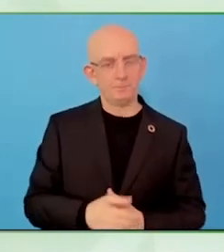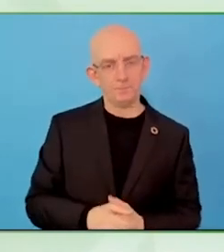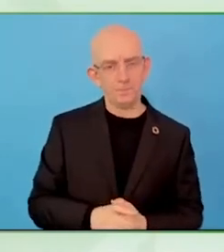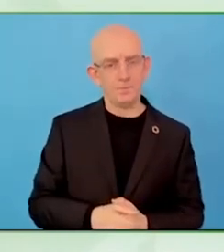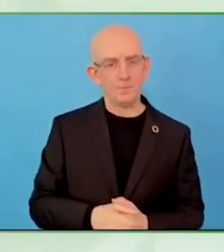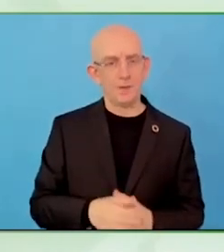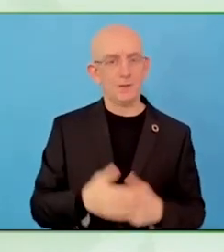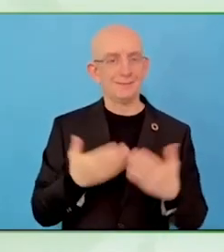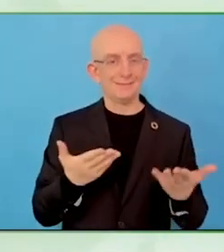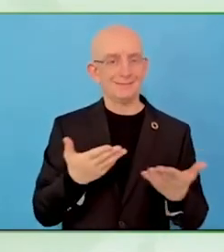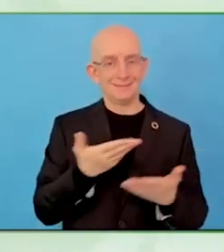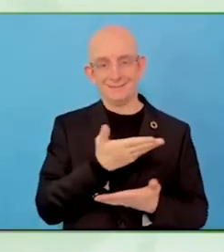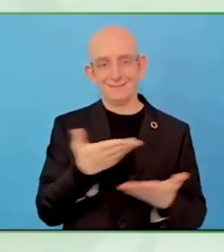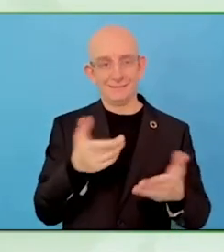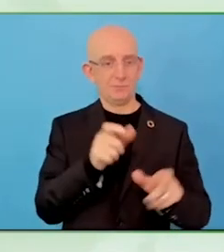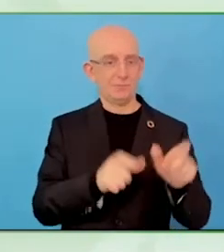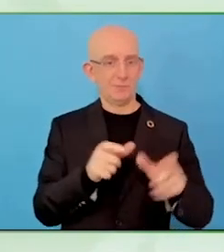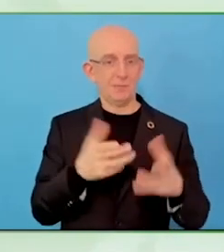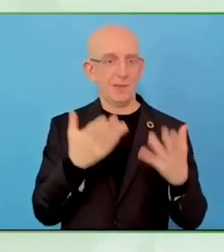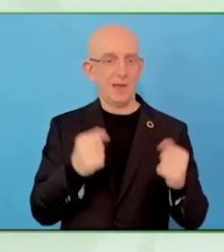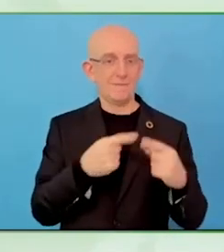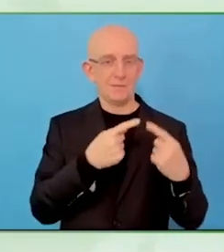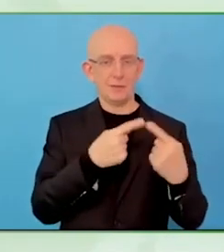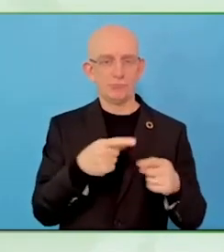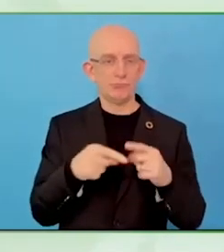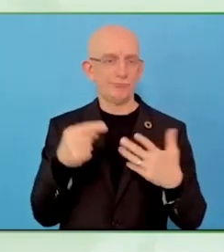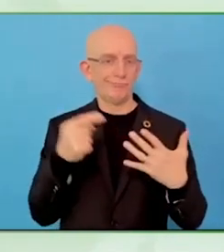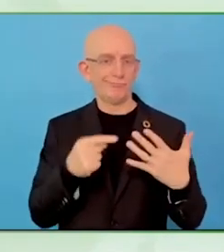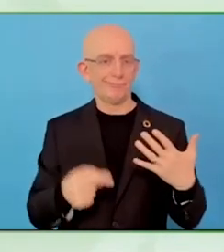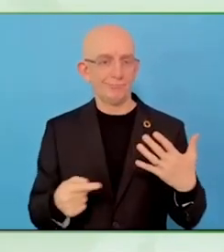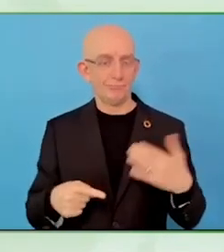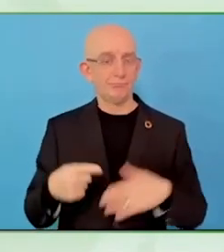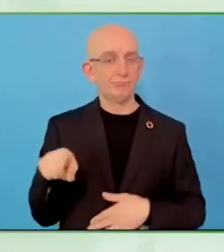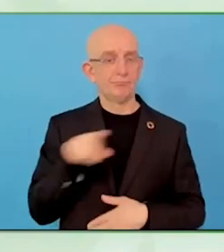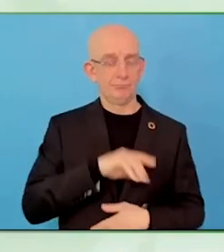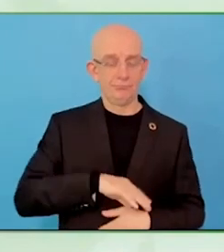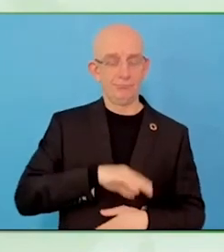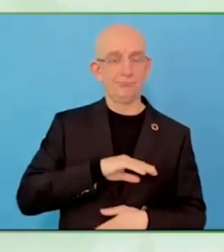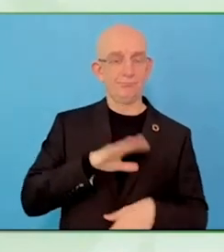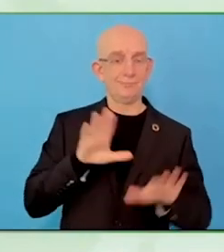We organised contests and it was an amazing opportunity.